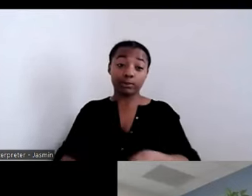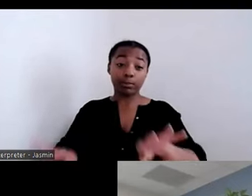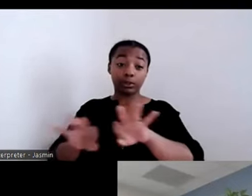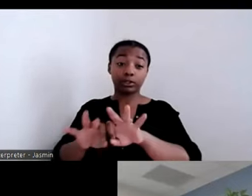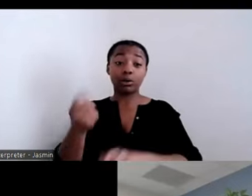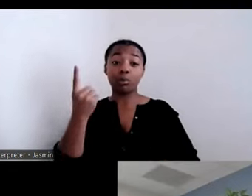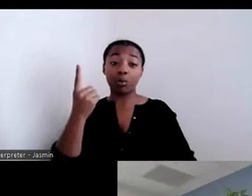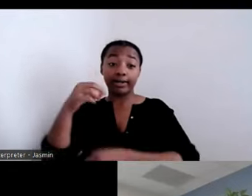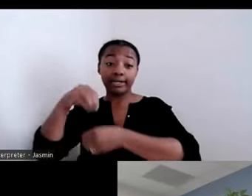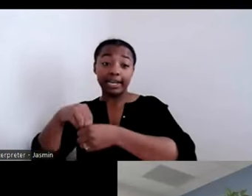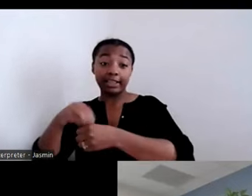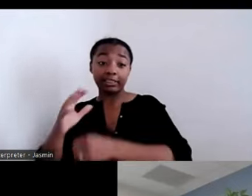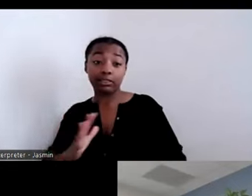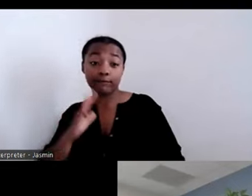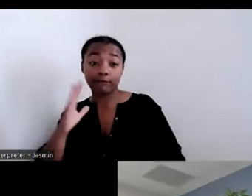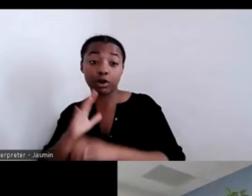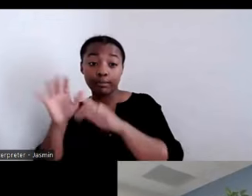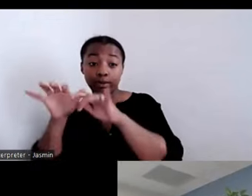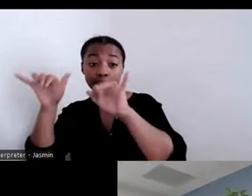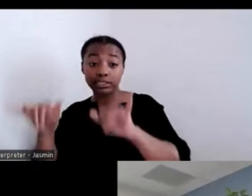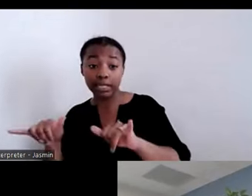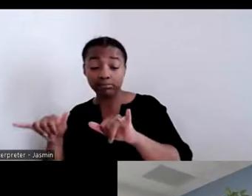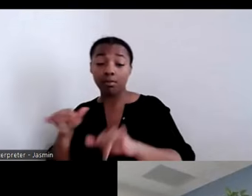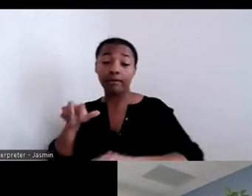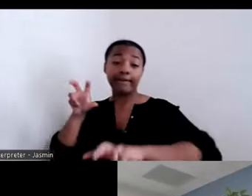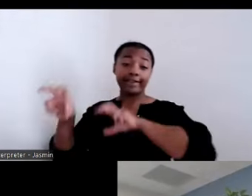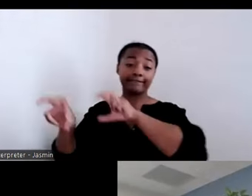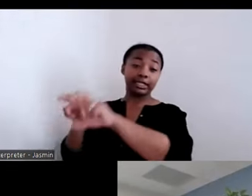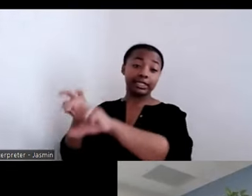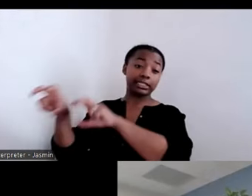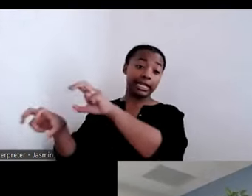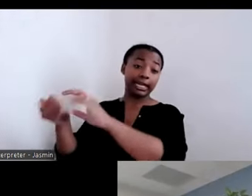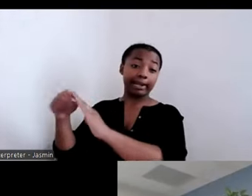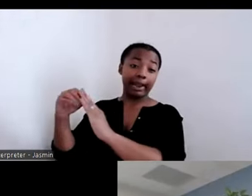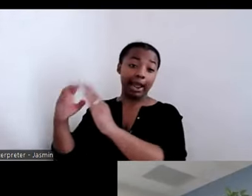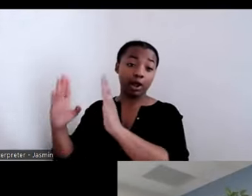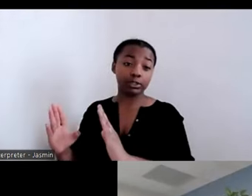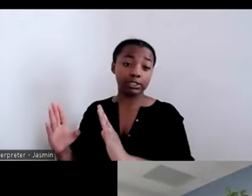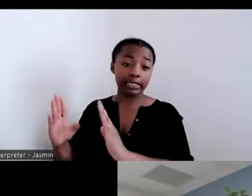housing, one who was investing in the choice of housing and, by the way, with